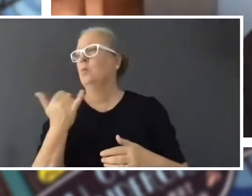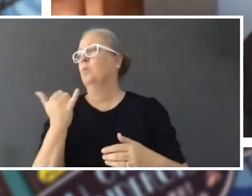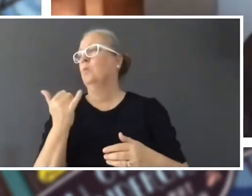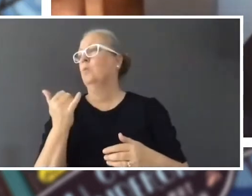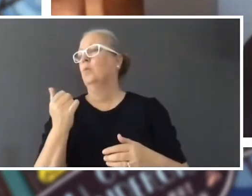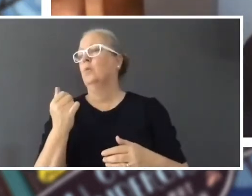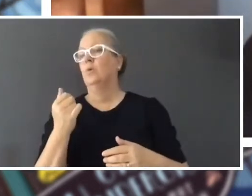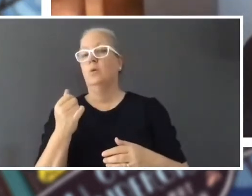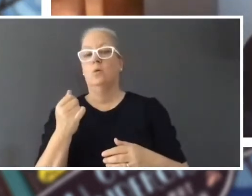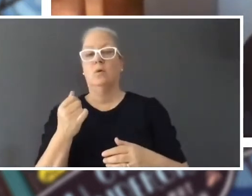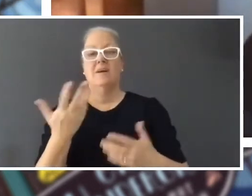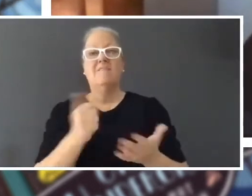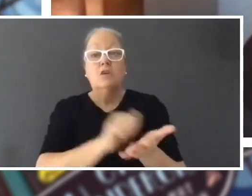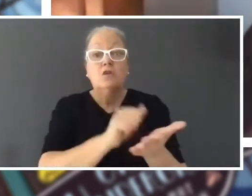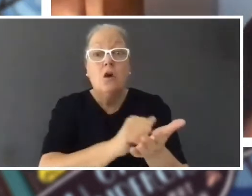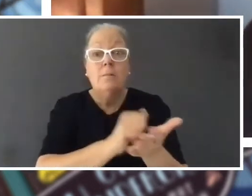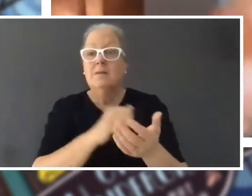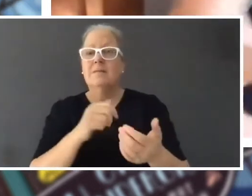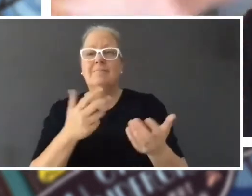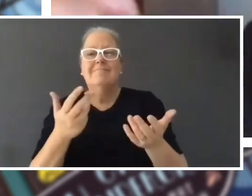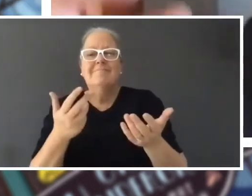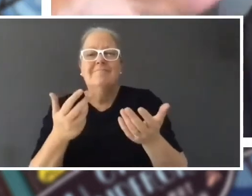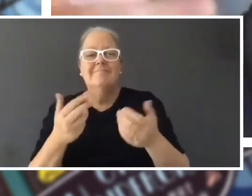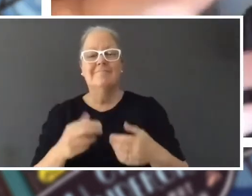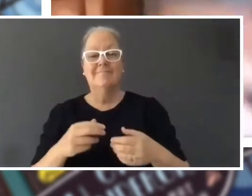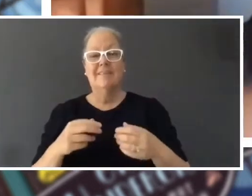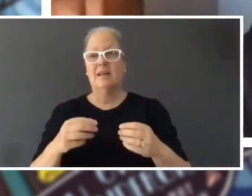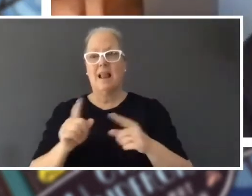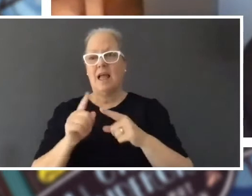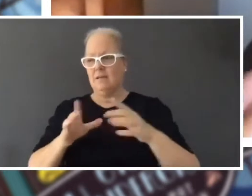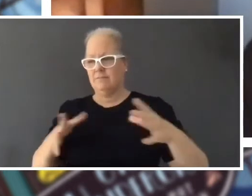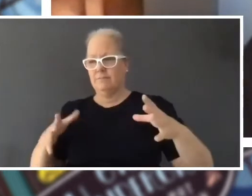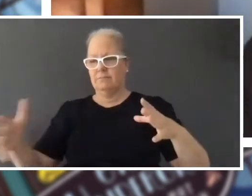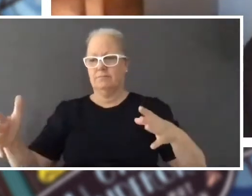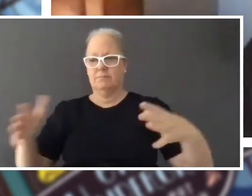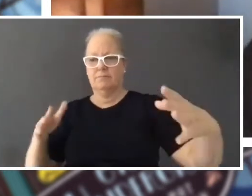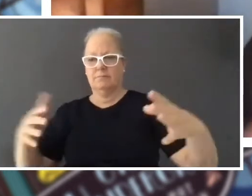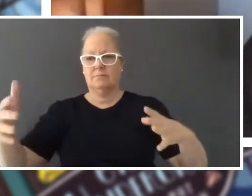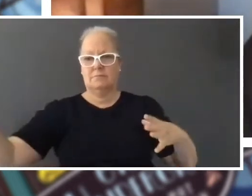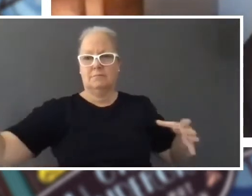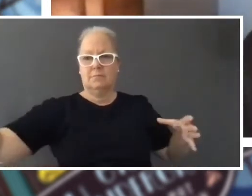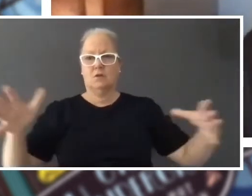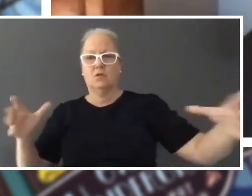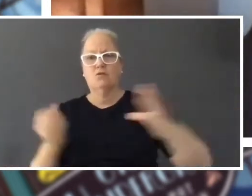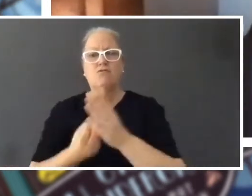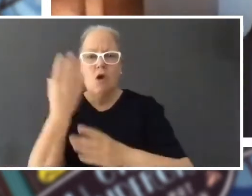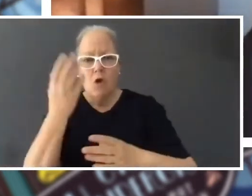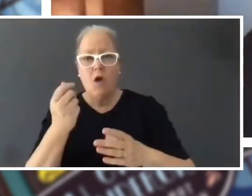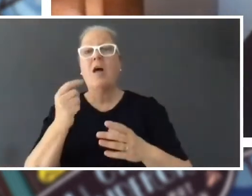shops? Is there what else do you have and it just grows and grows and grows and as I write the story I add more bits of town